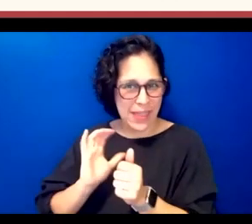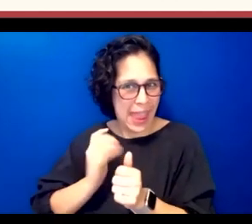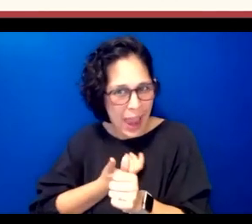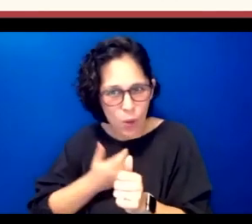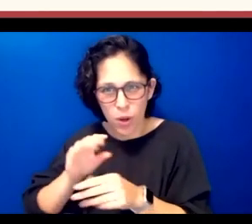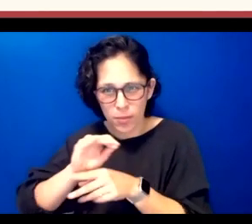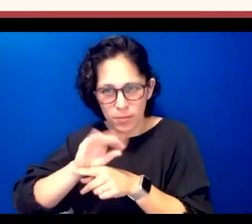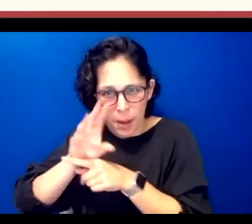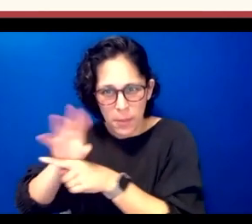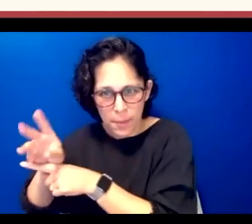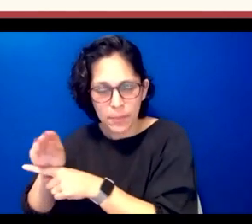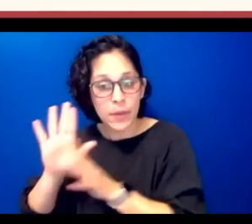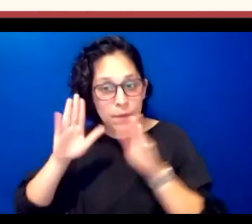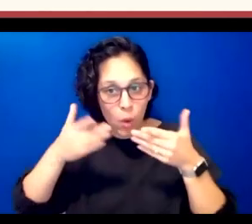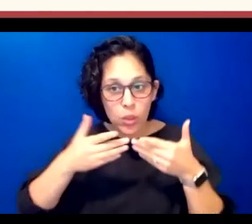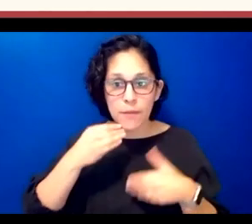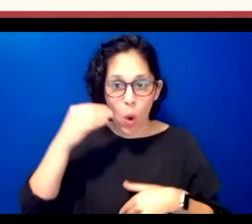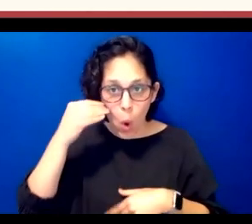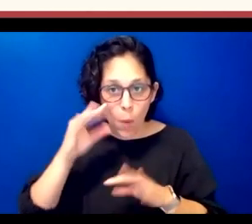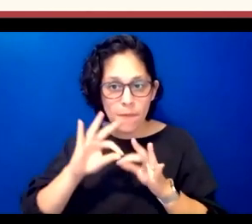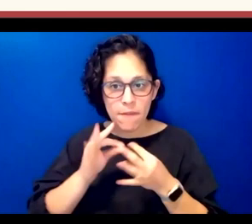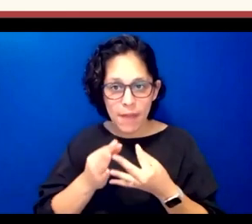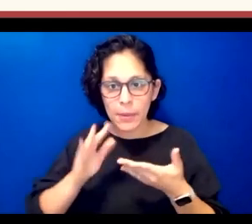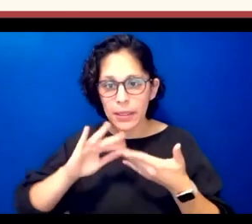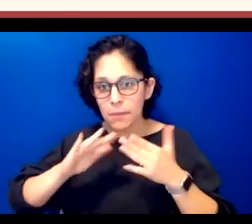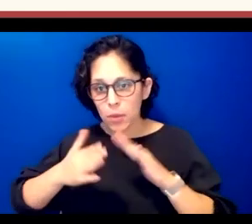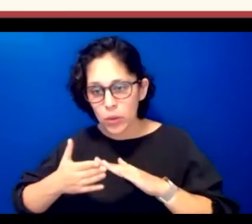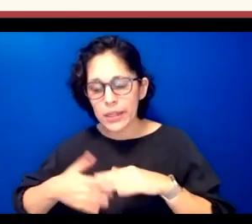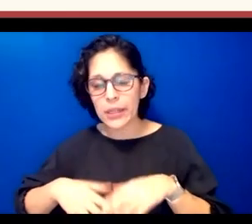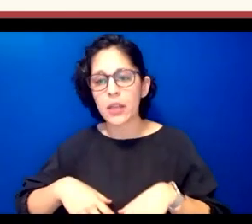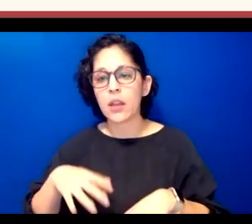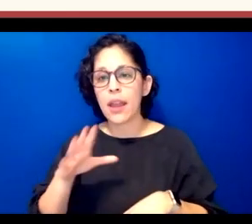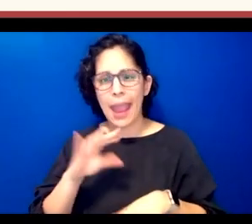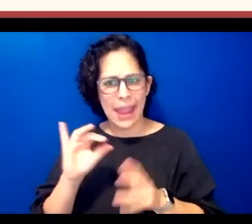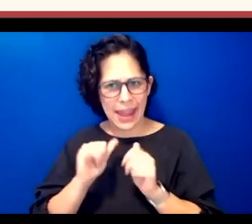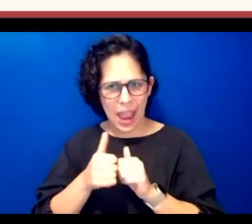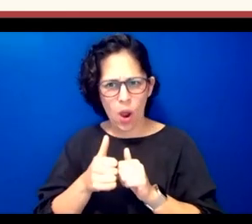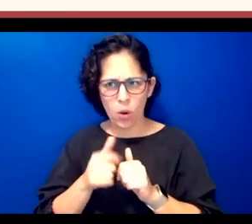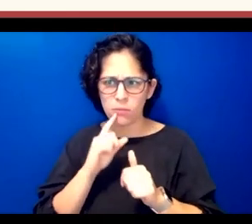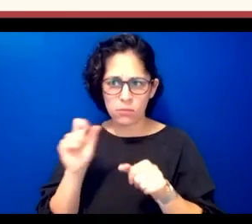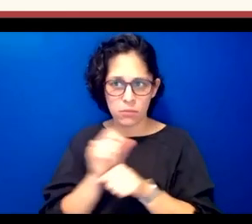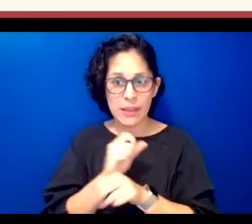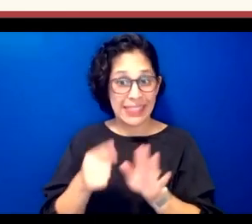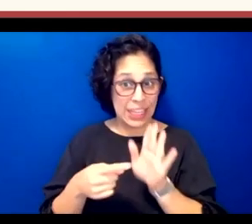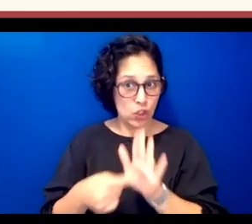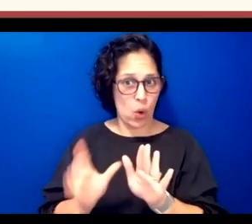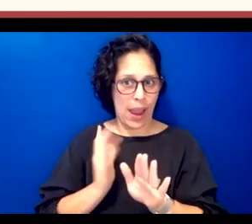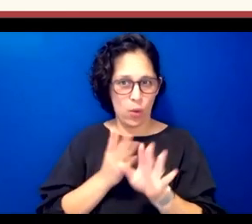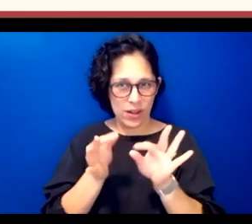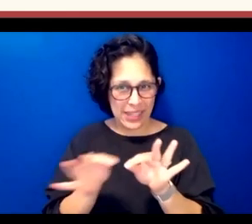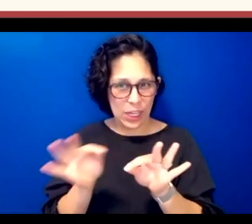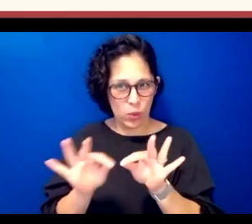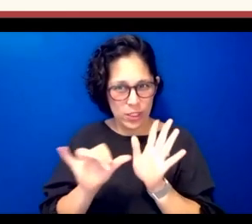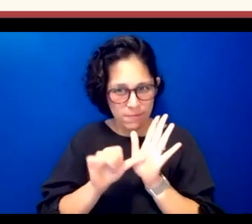on home family community and how they bring their language out um to places all across